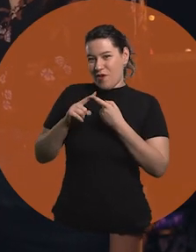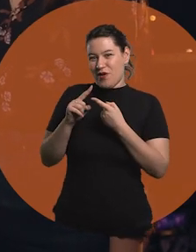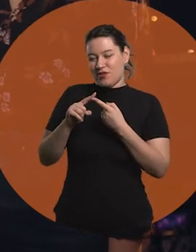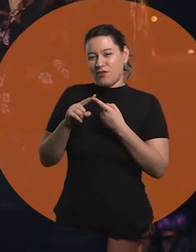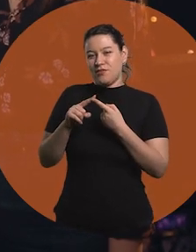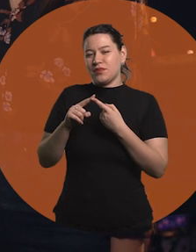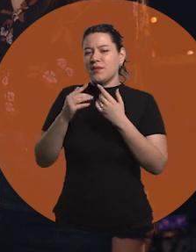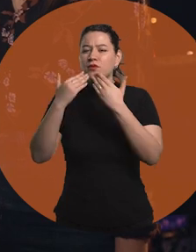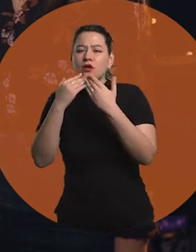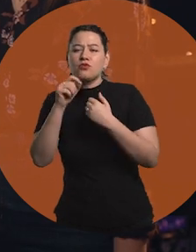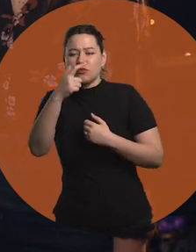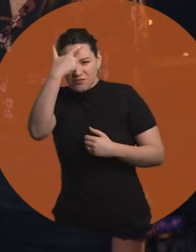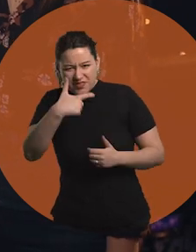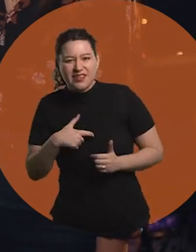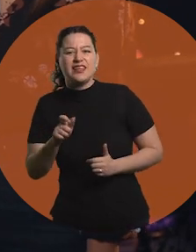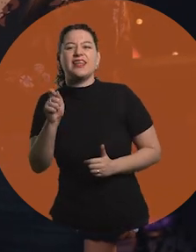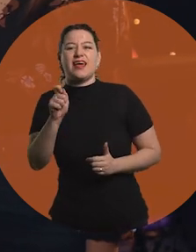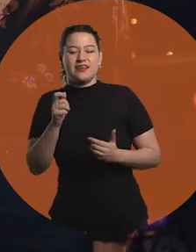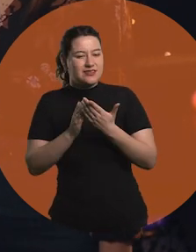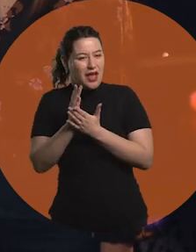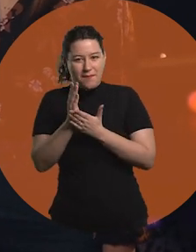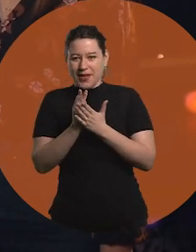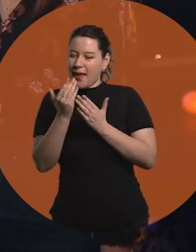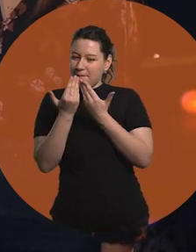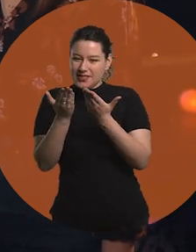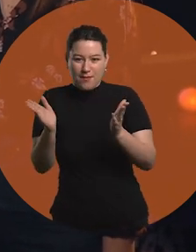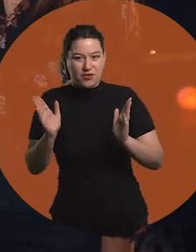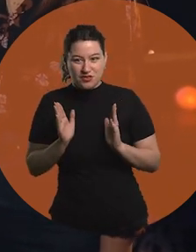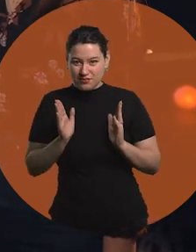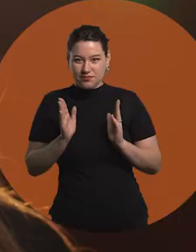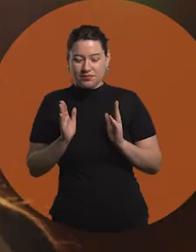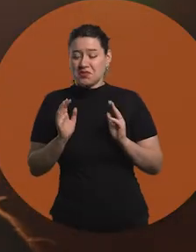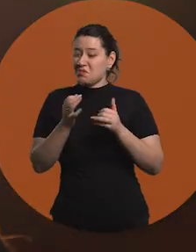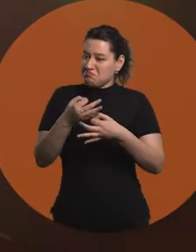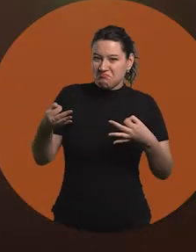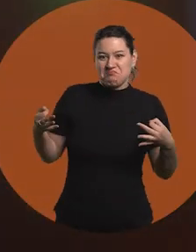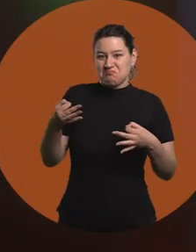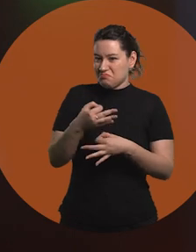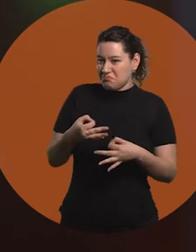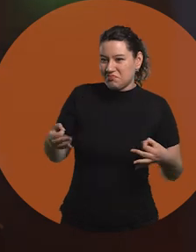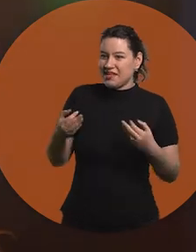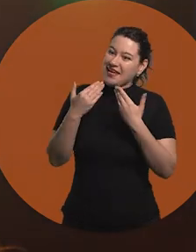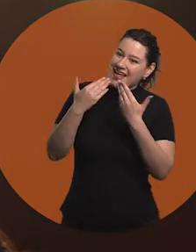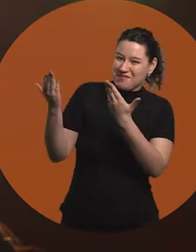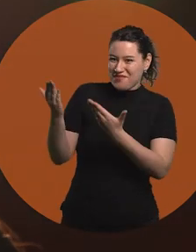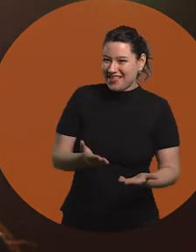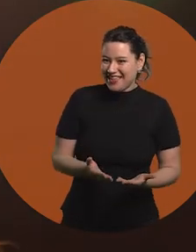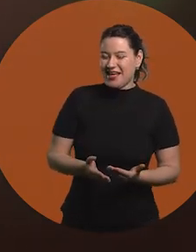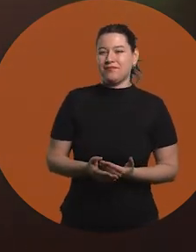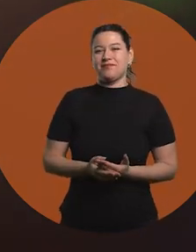which is: How do you define yourself? With that we always start the conversation. Well, good. Excellent, excellent. Thanks for the welcome.